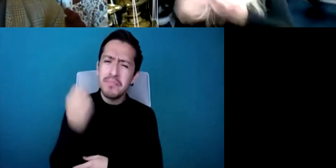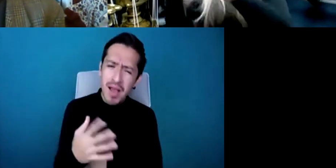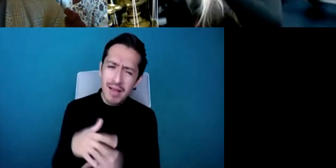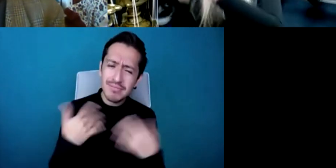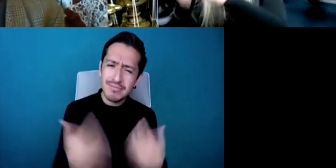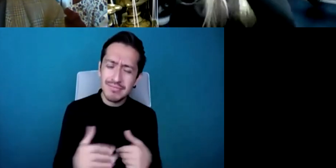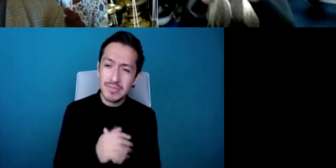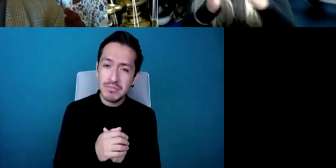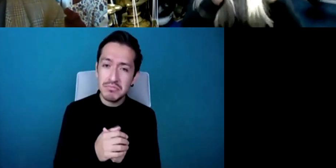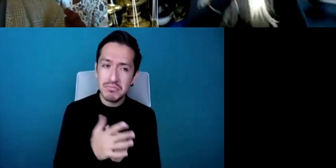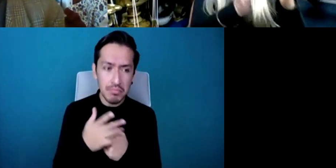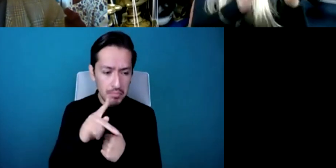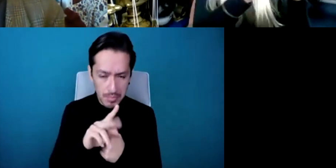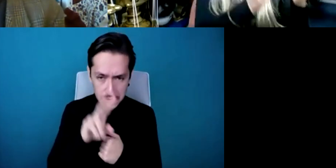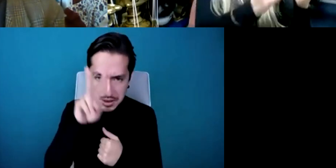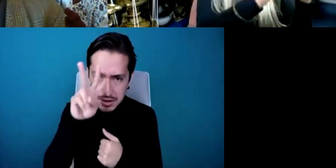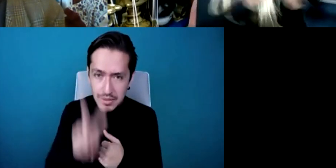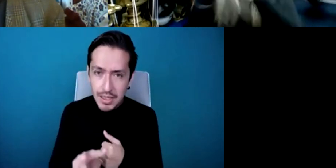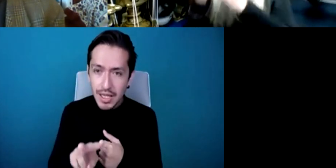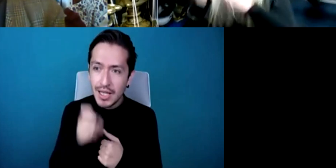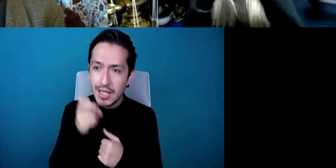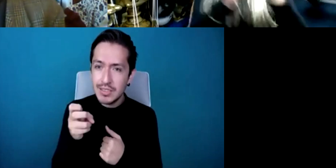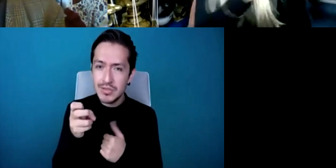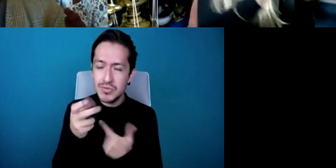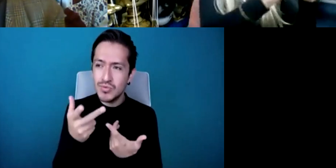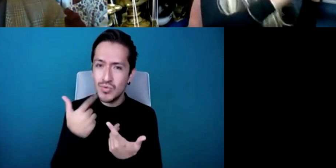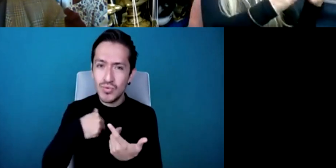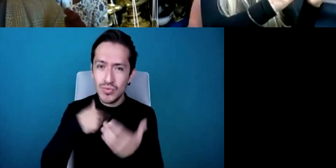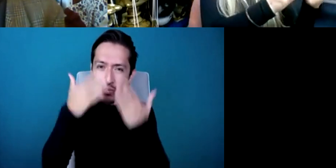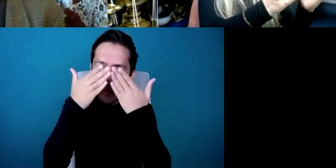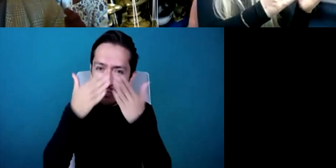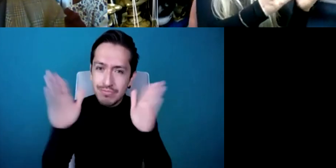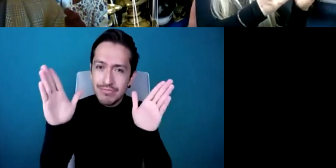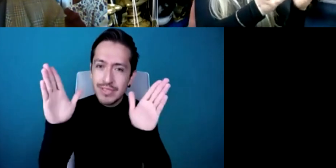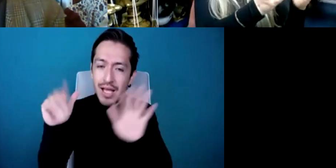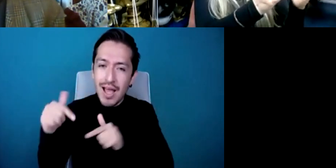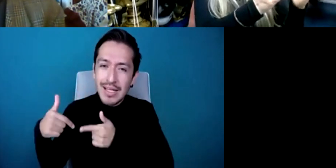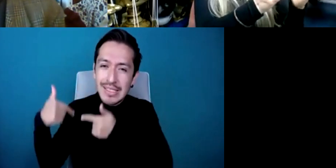that every generation we have to listen to the story of every generation